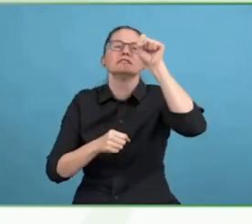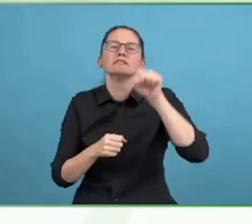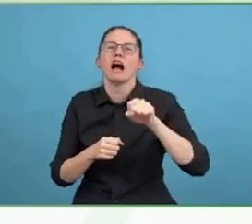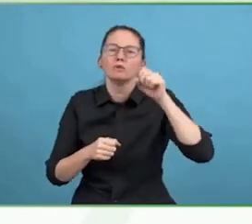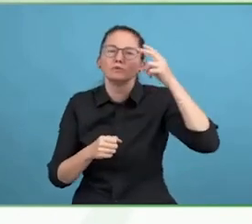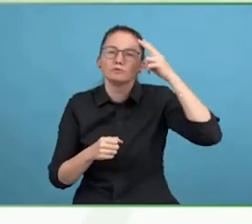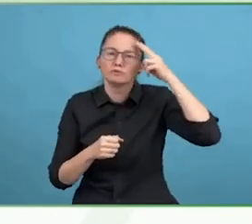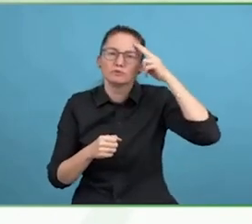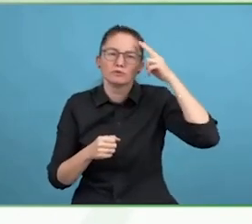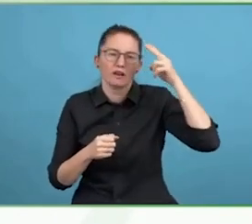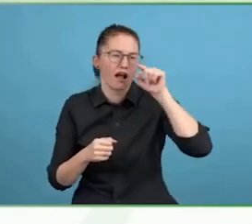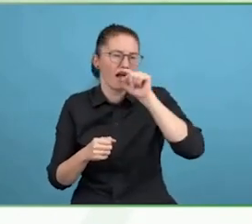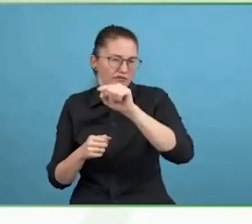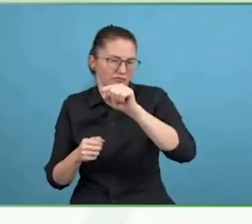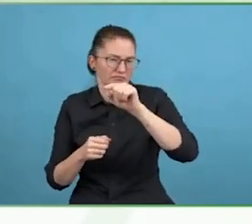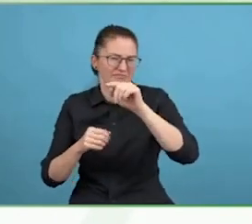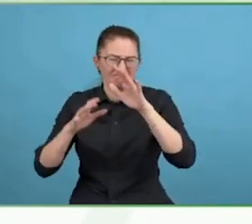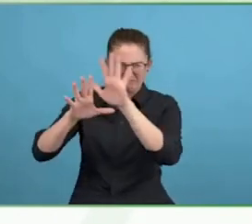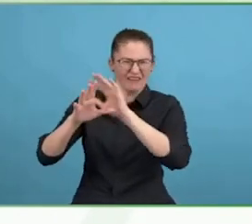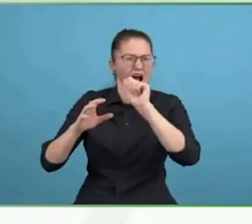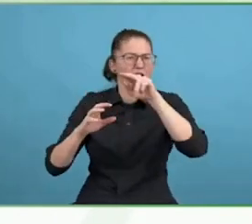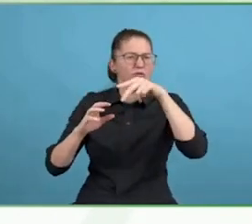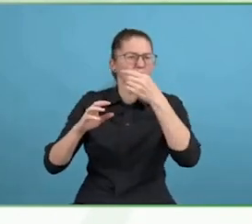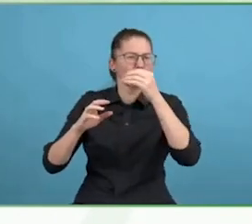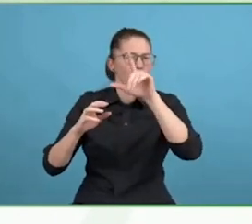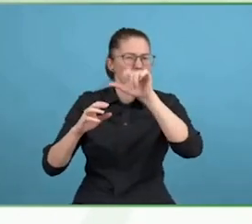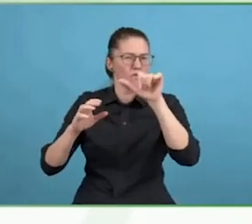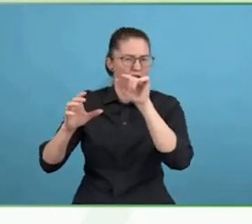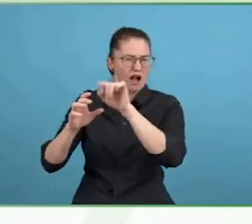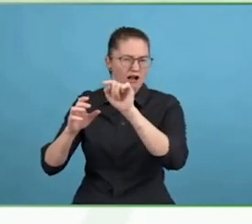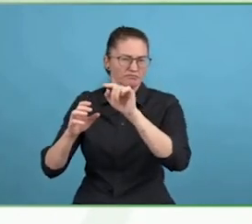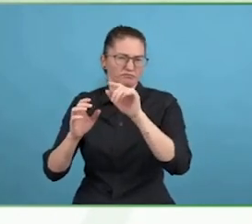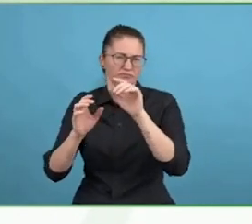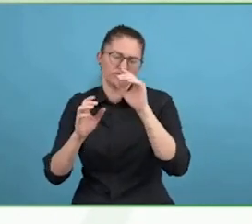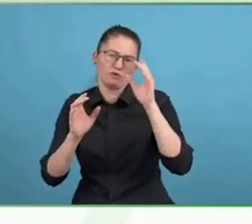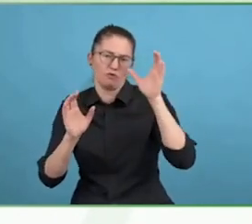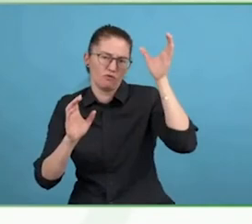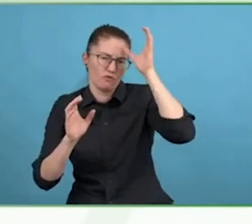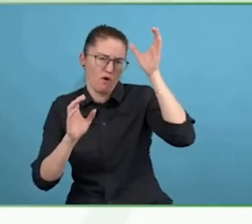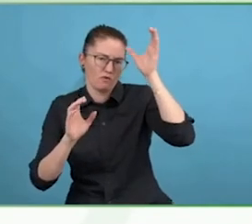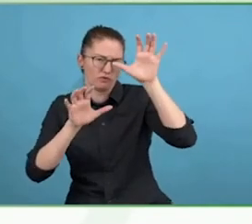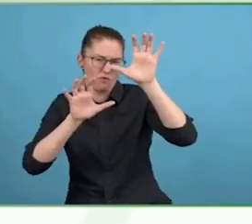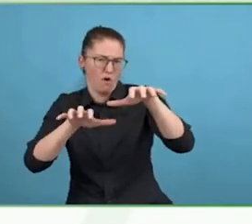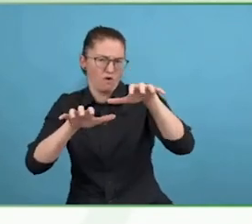I think it has made me a better photographer and a better man and a better storyteller.